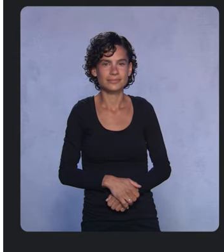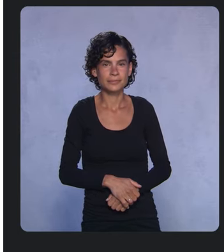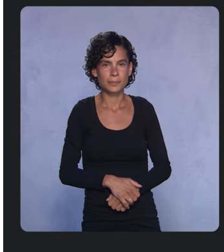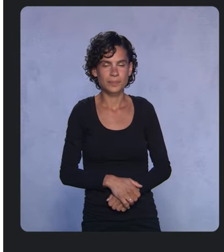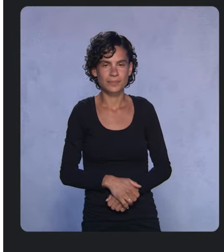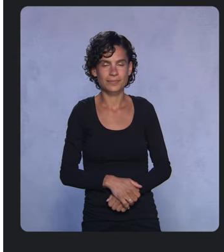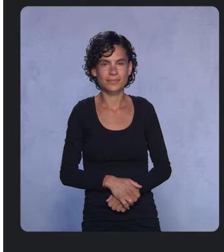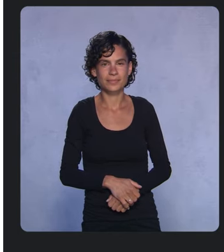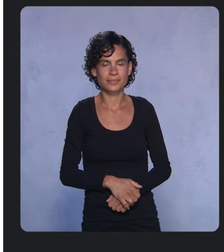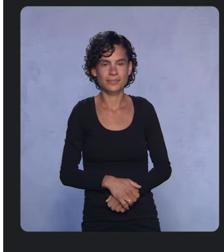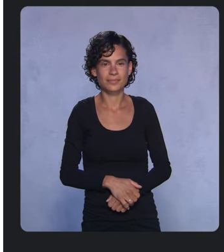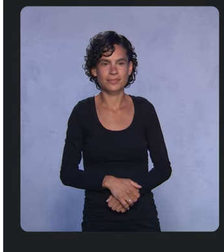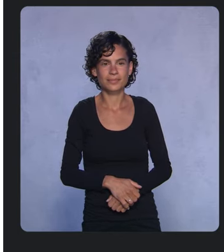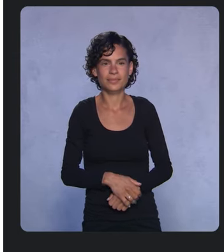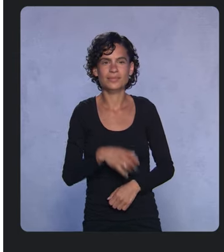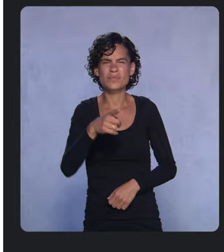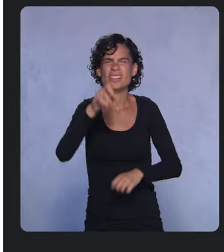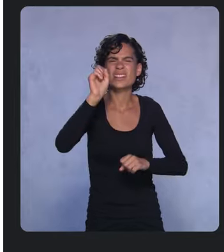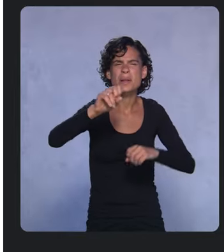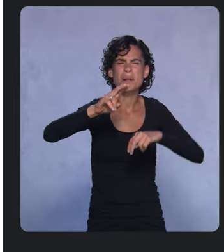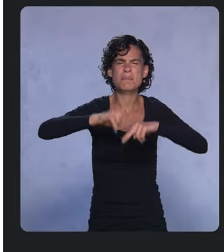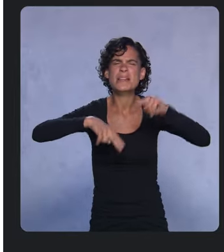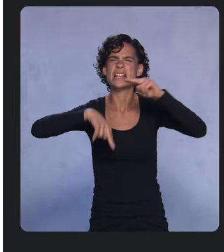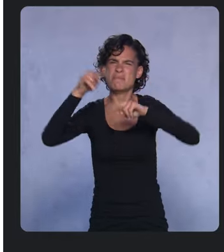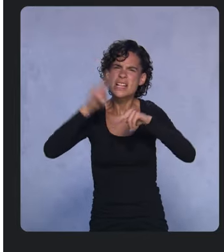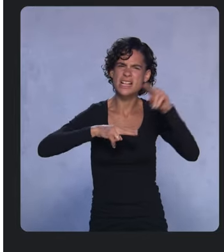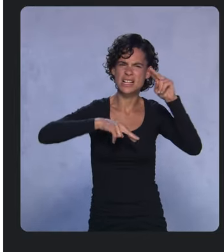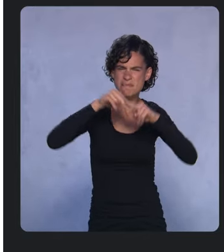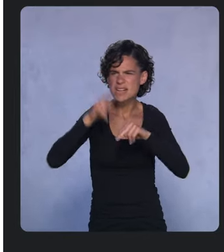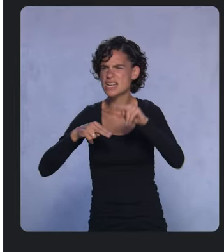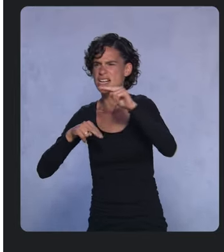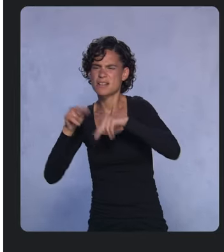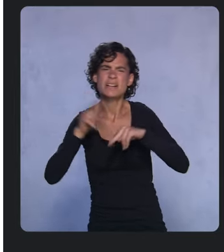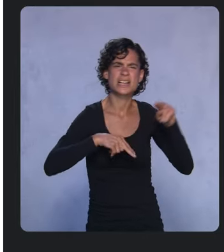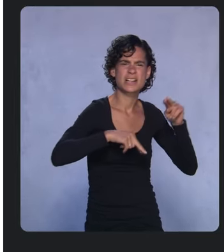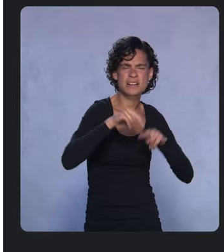You can build and build and build. There’s always endless possibilities.